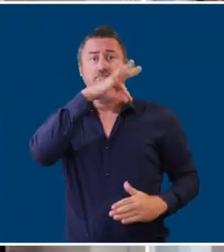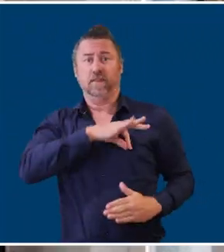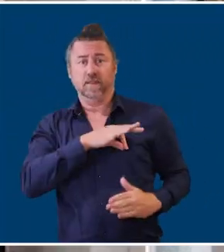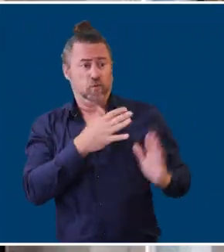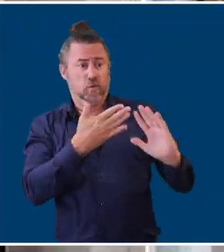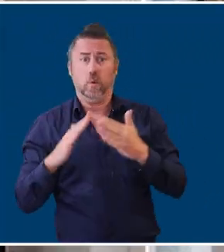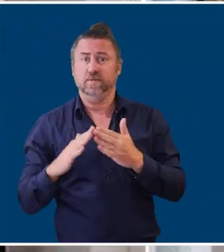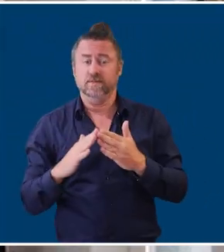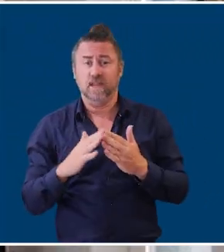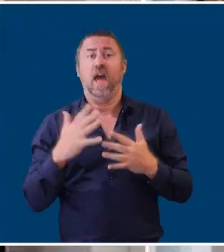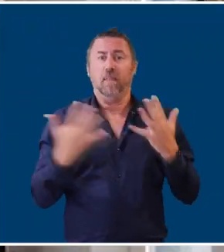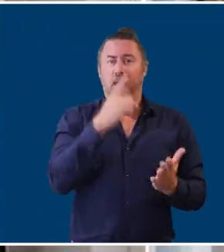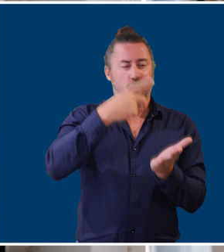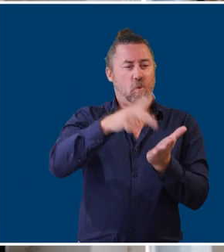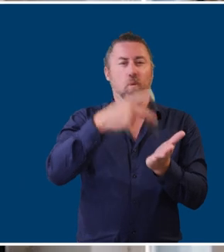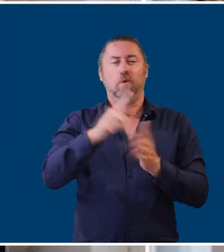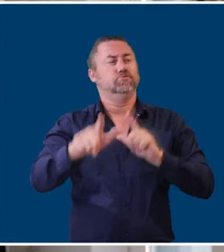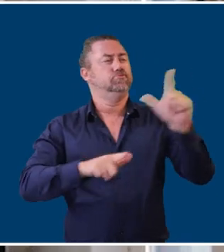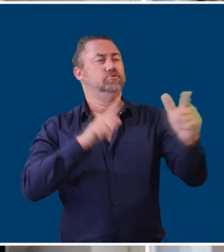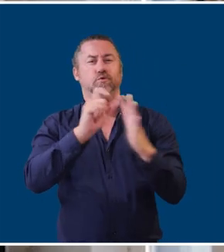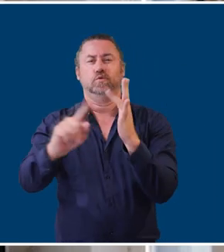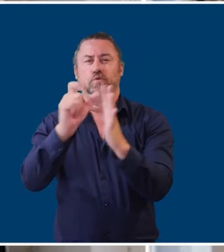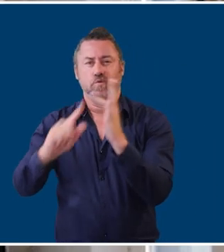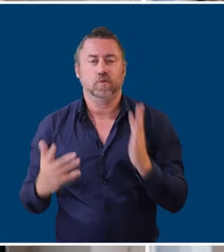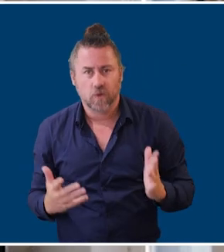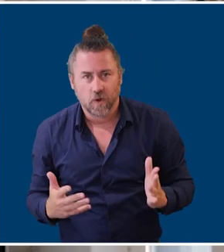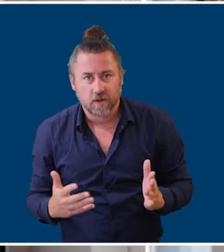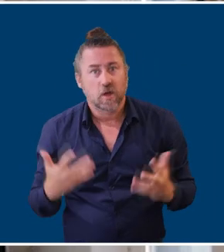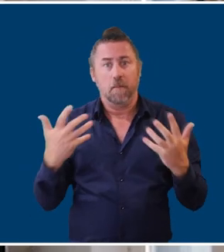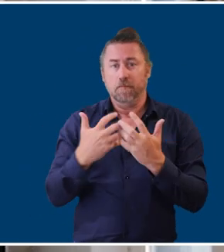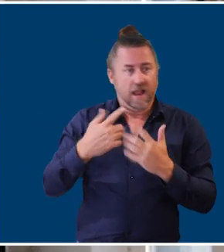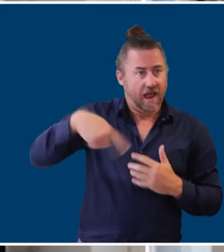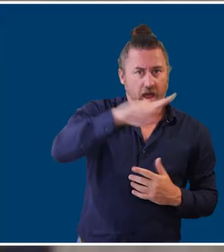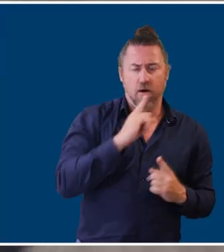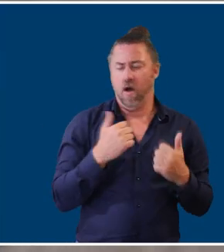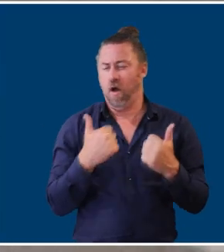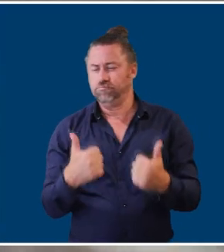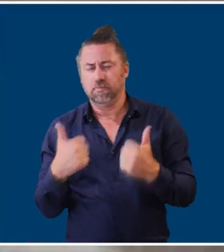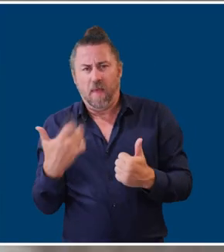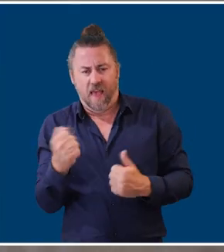perspectives that we like from our partners that they've come back and said I haven't seen those two things and now that I